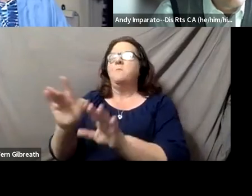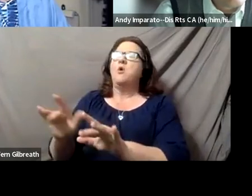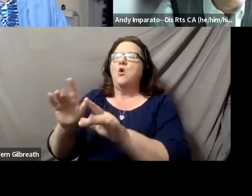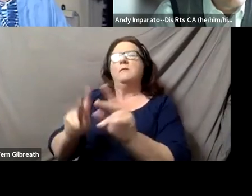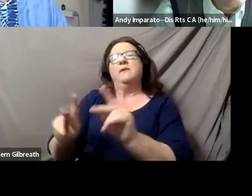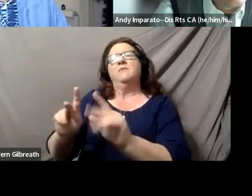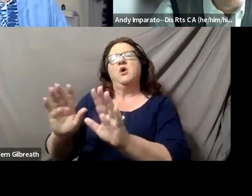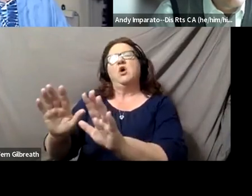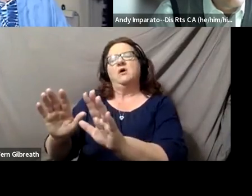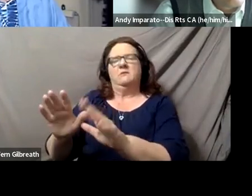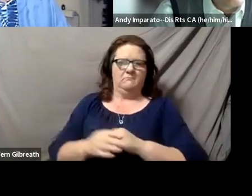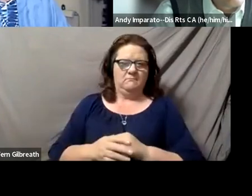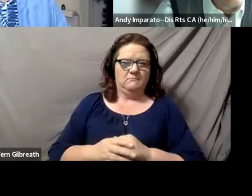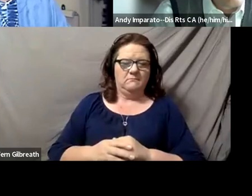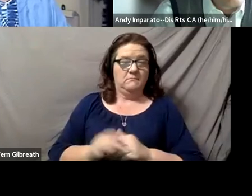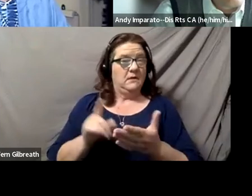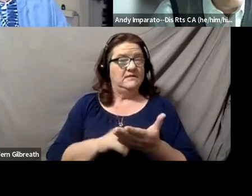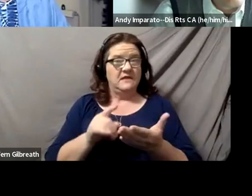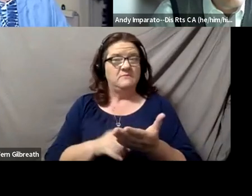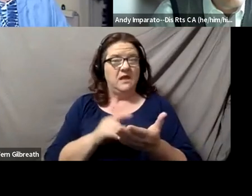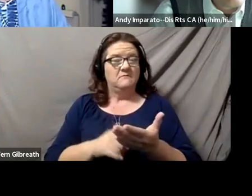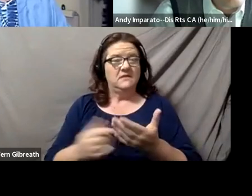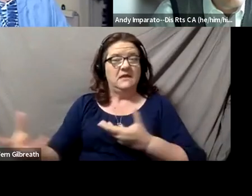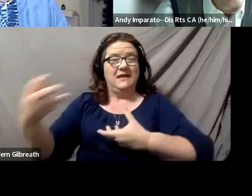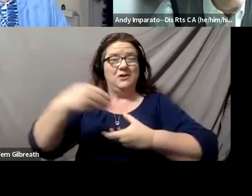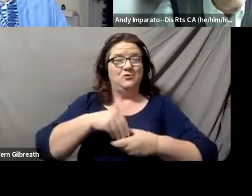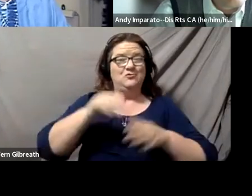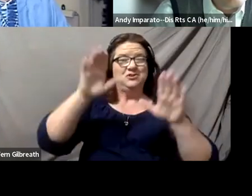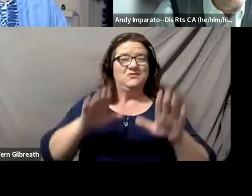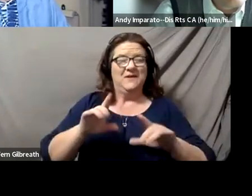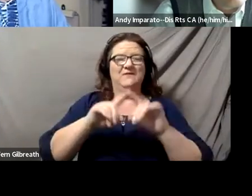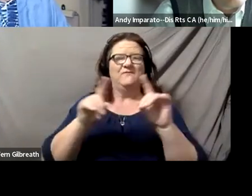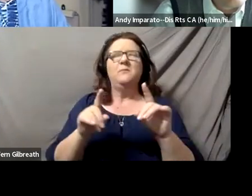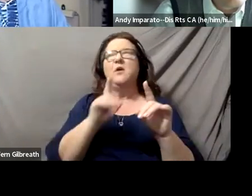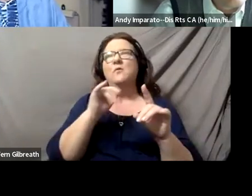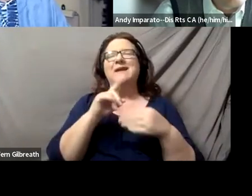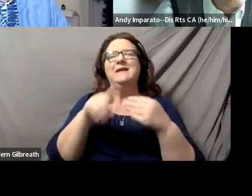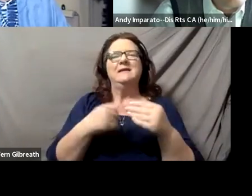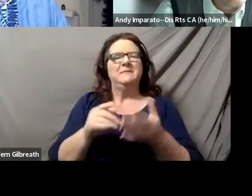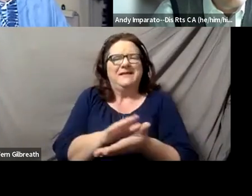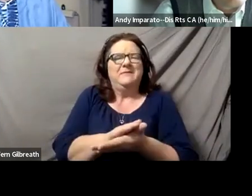And sometimes, you know, inclusion is great, but sometimes it is just much more about just being nice to people